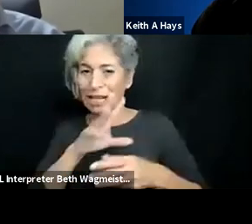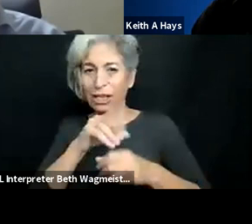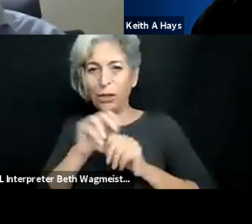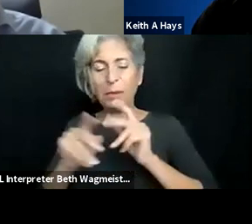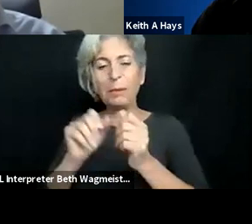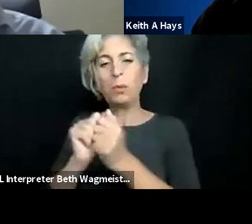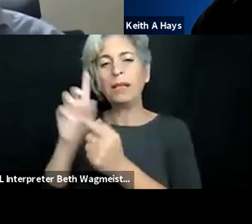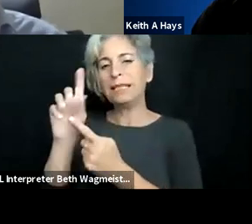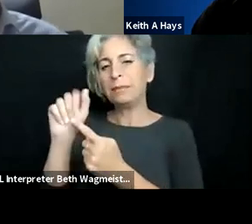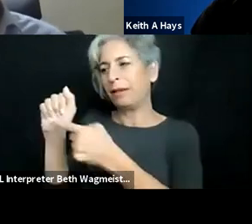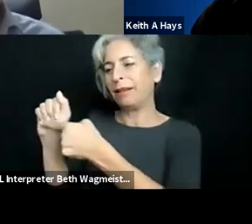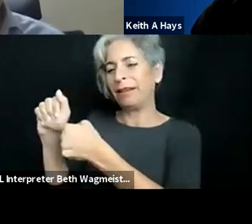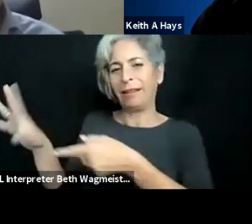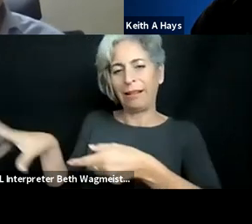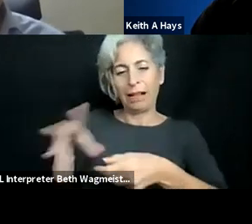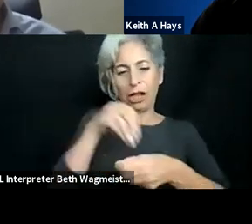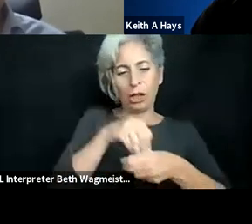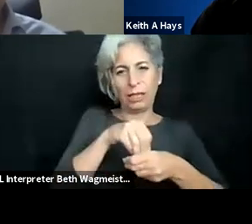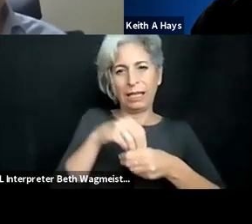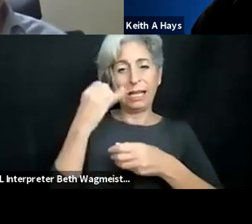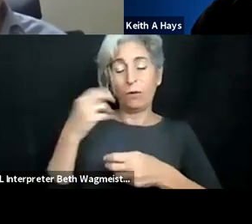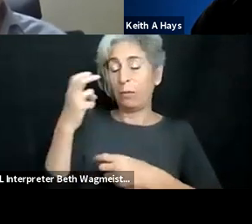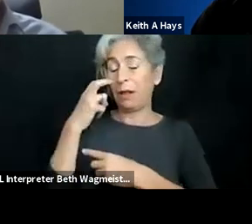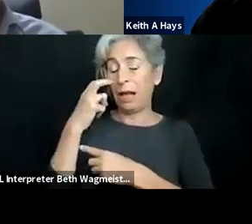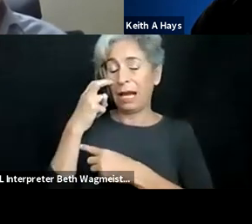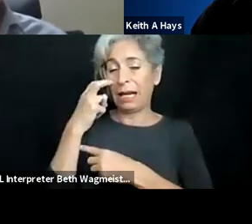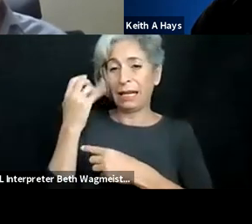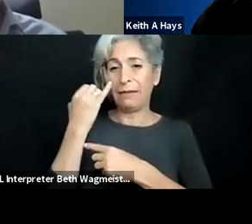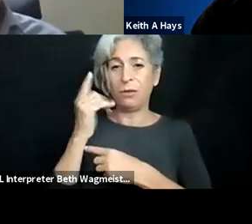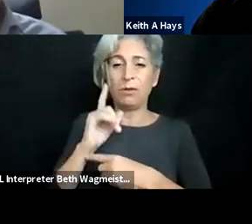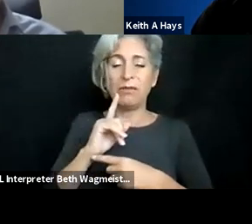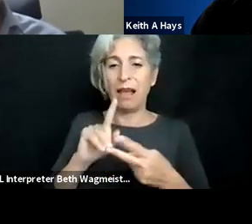environments, information, accessible to more people than not? So